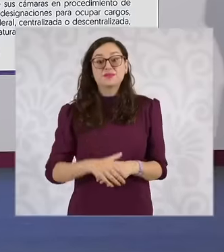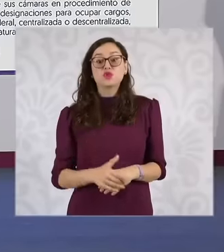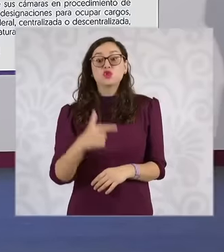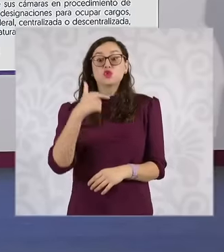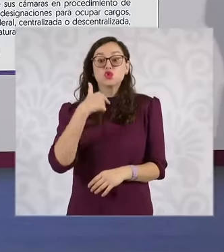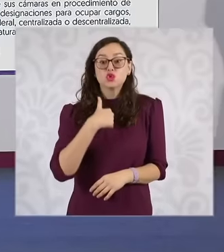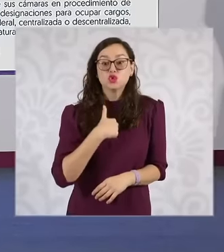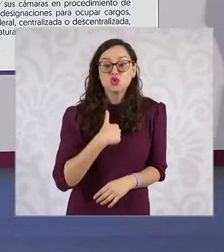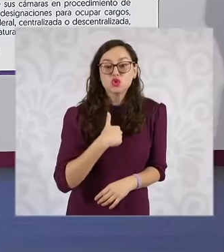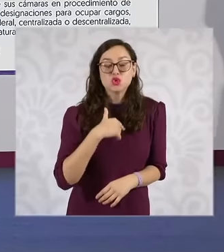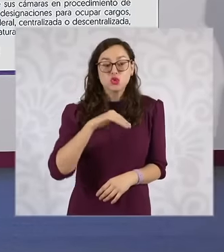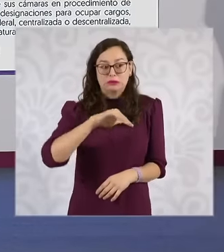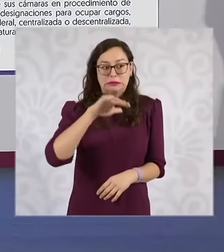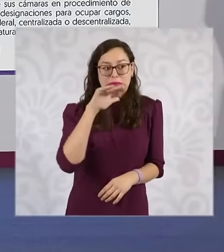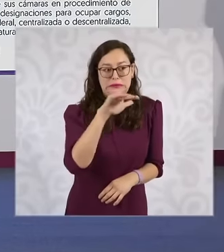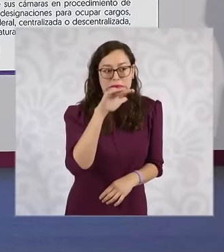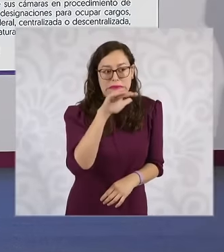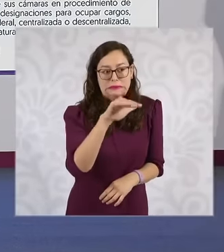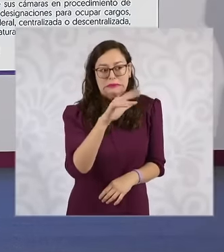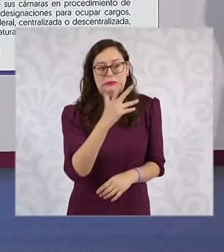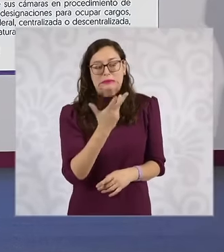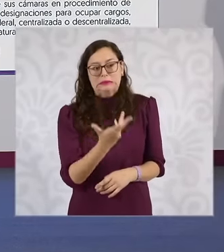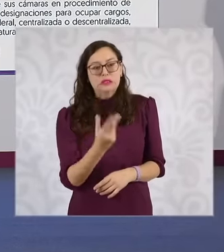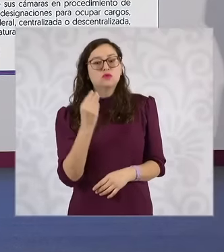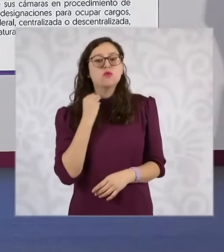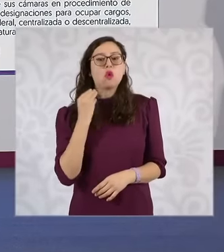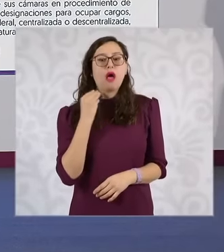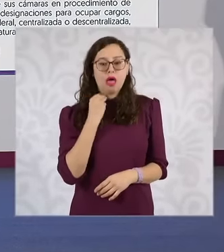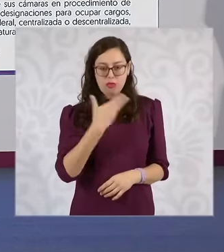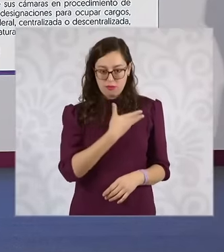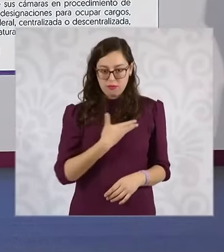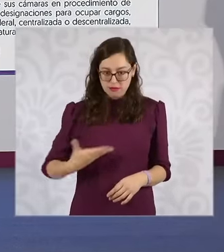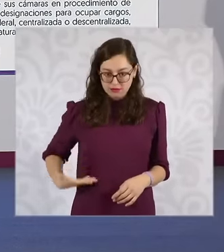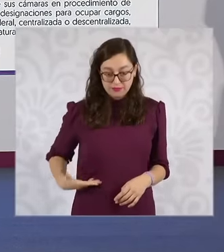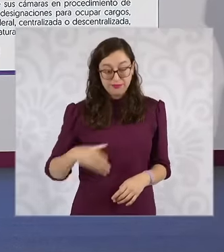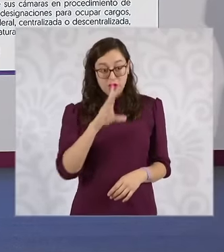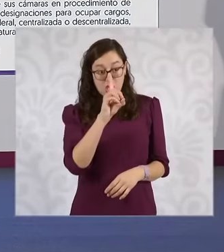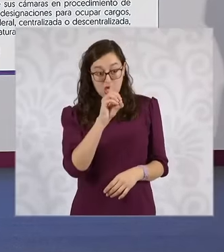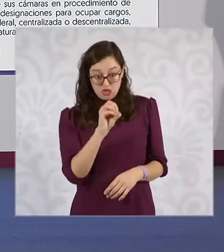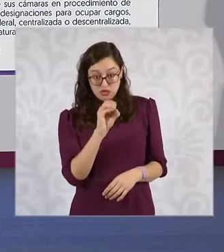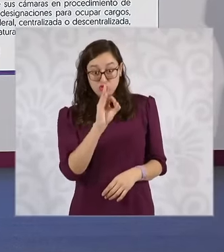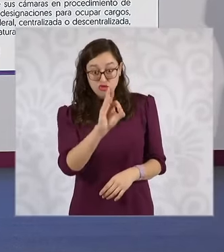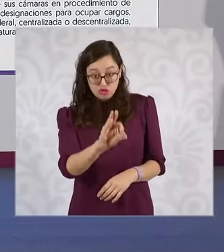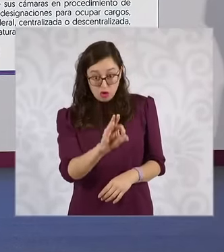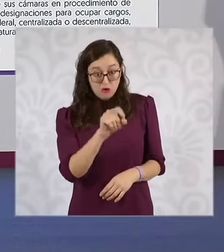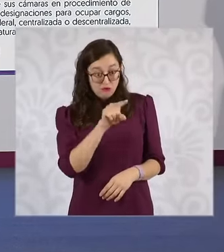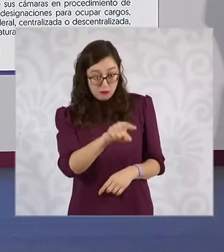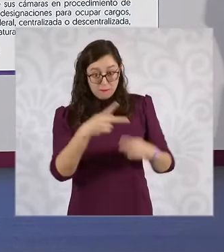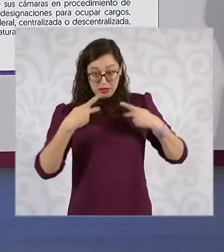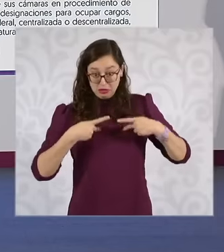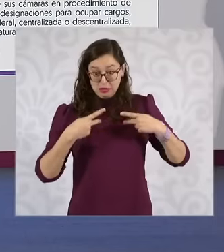it had never been received in 30 years Unless this person has